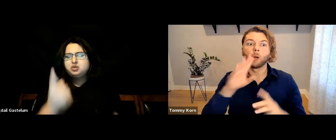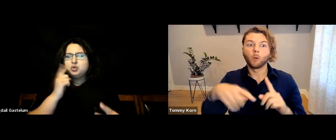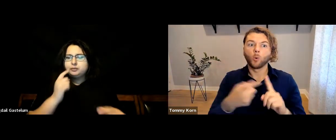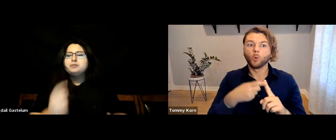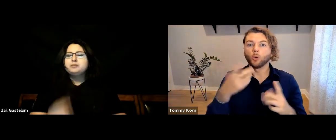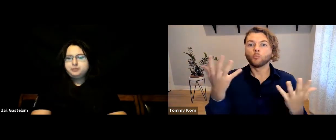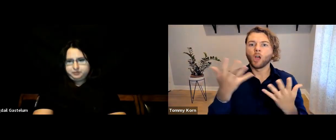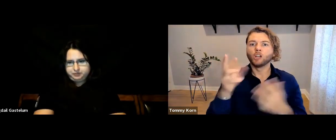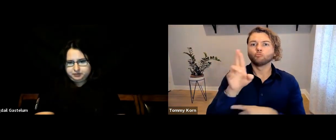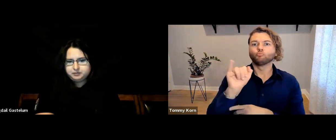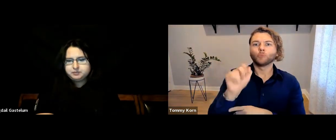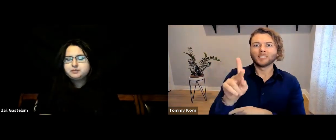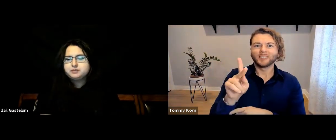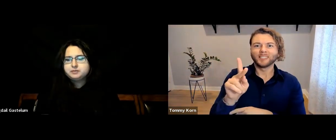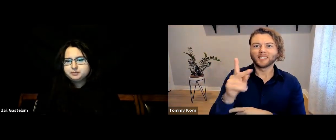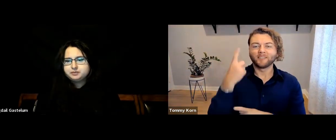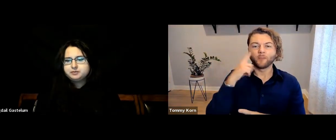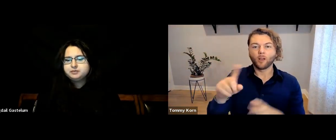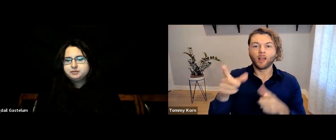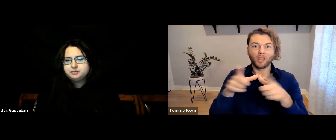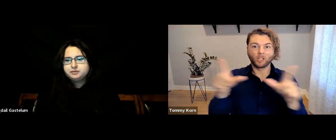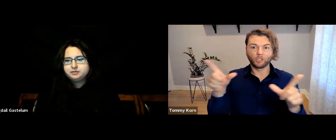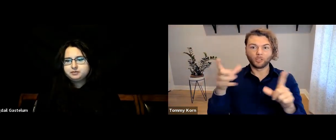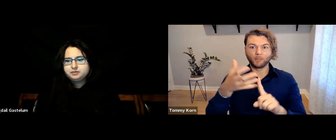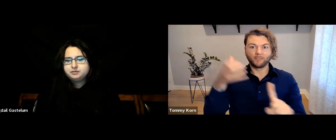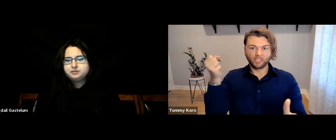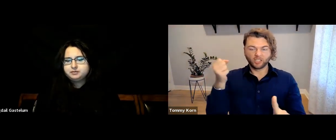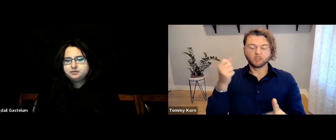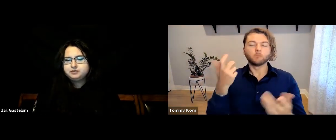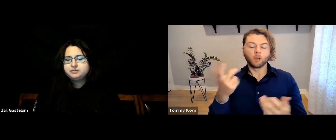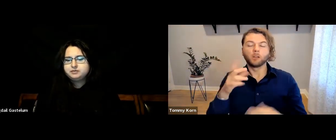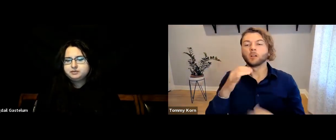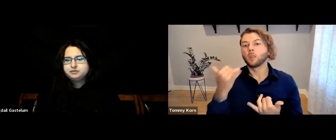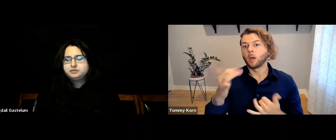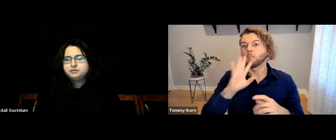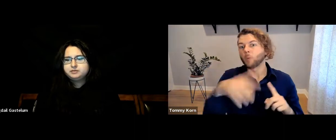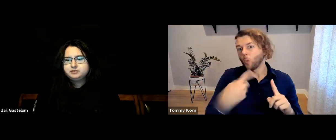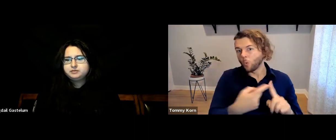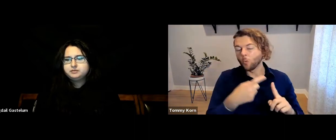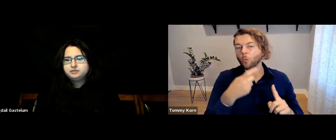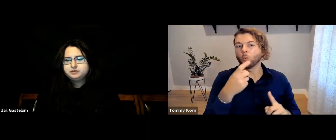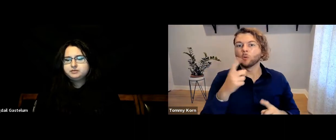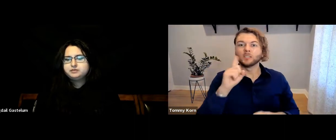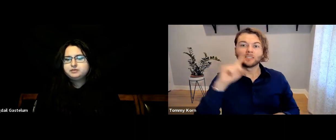[Tommy] Okay, so when you talk about the risk of language deprivation,